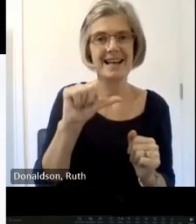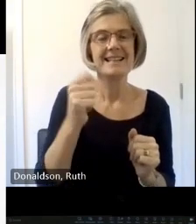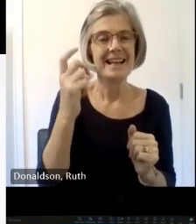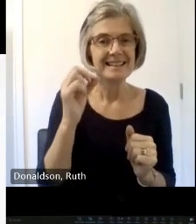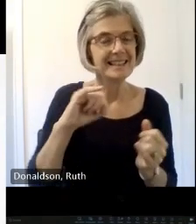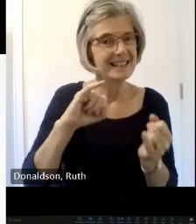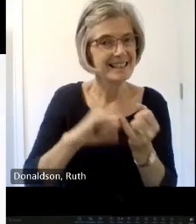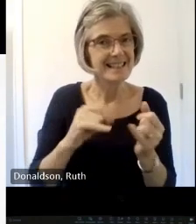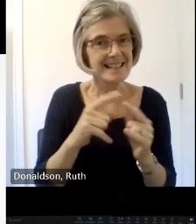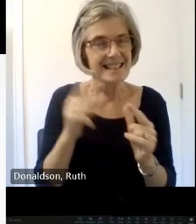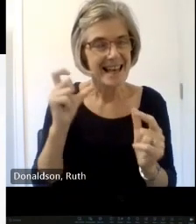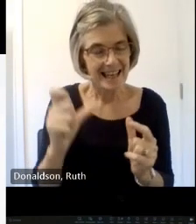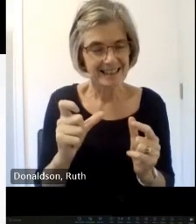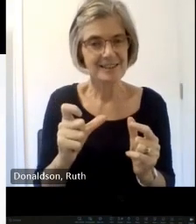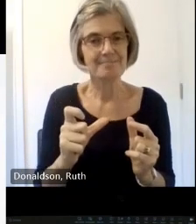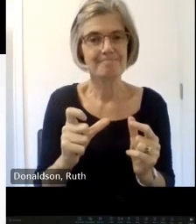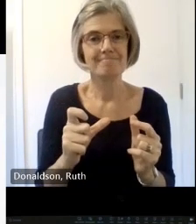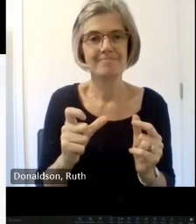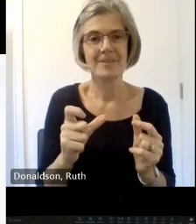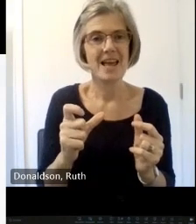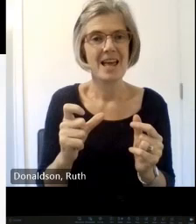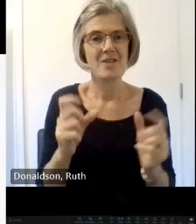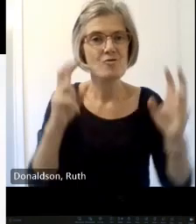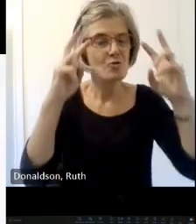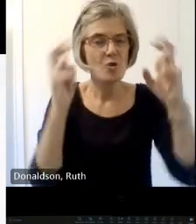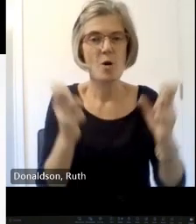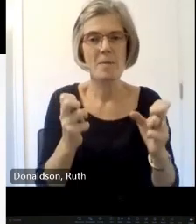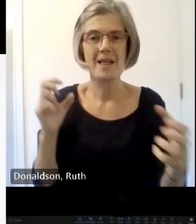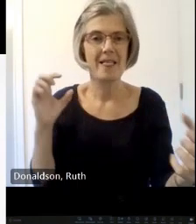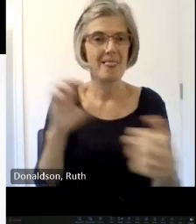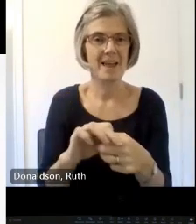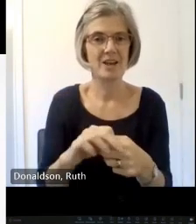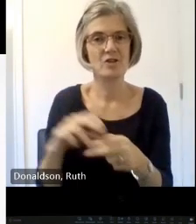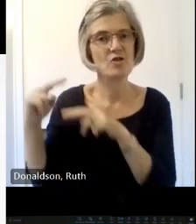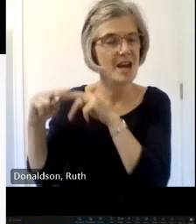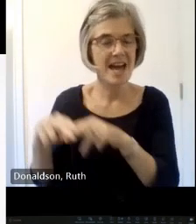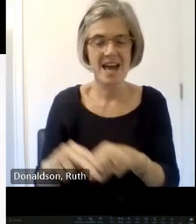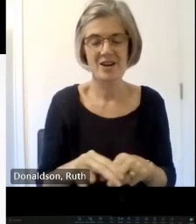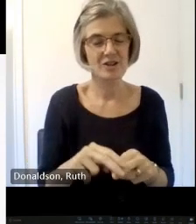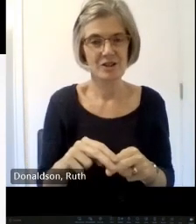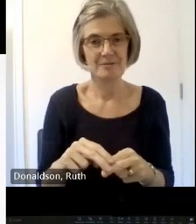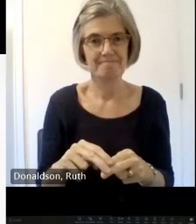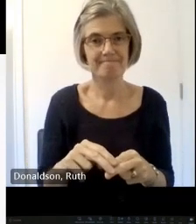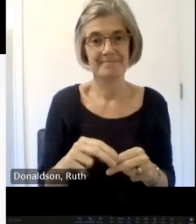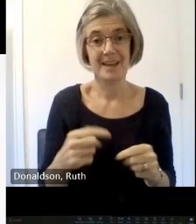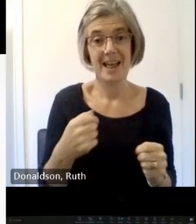and when the time's up nice piece of horn and off okay there's no discussion no questions or